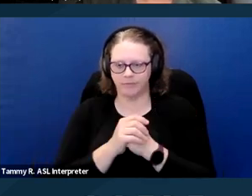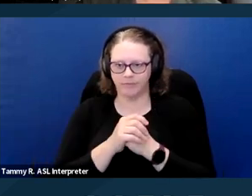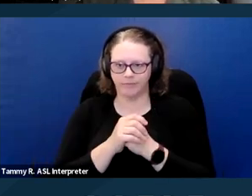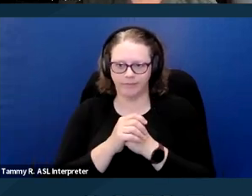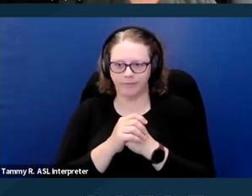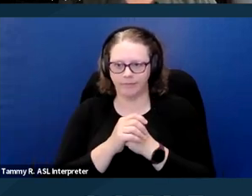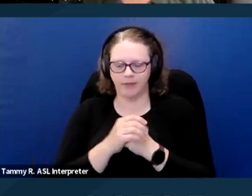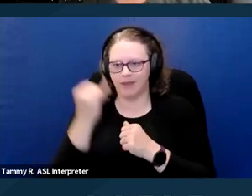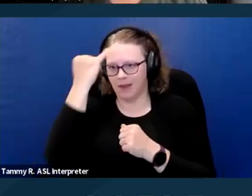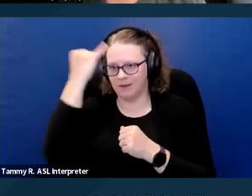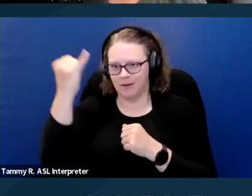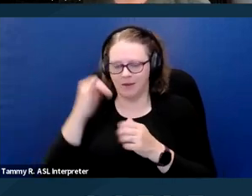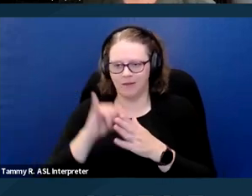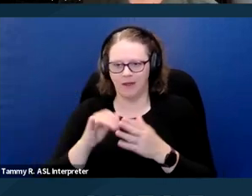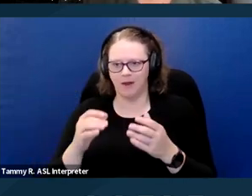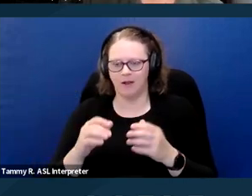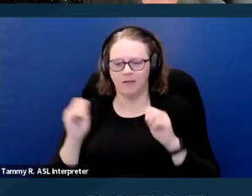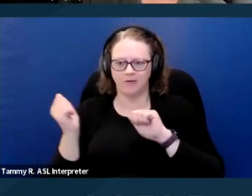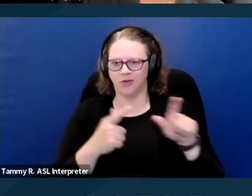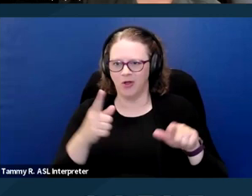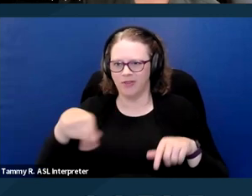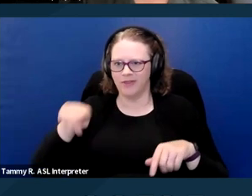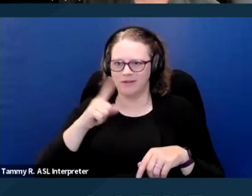this idea that there's all these fake emotional support dogs